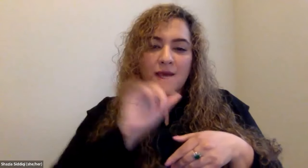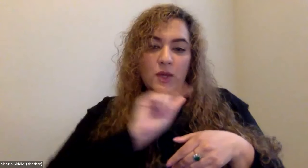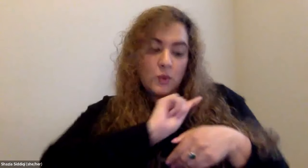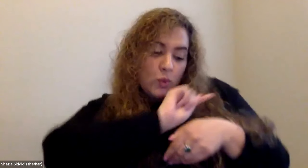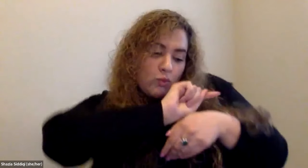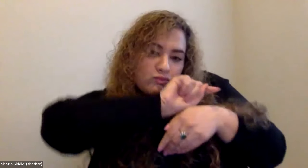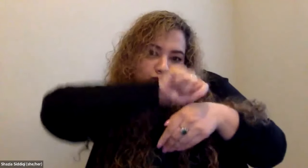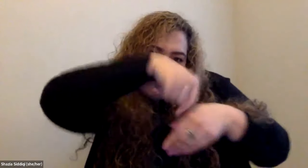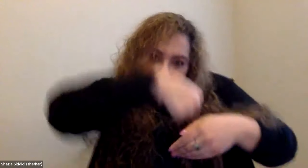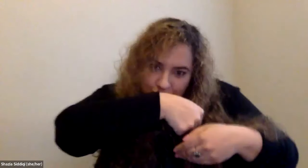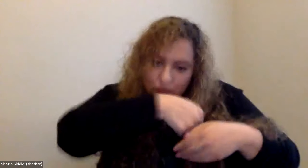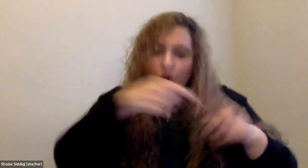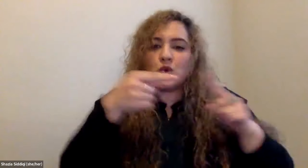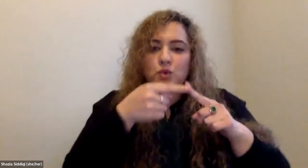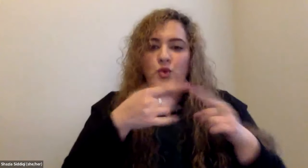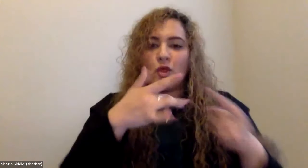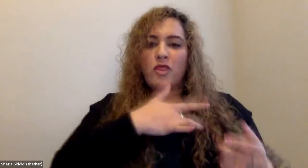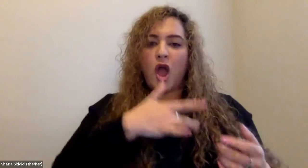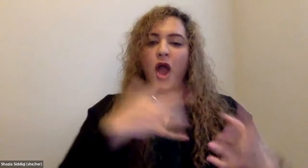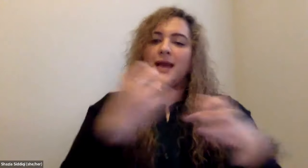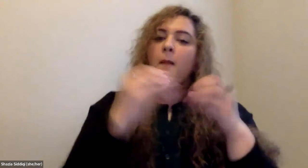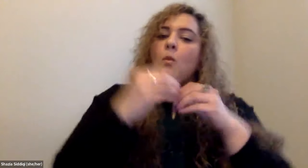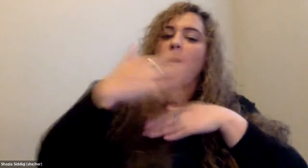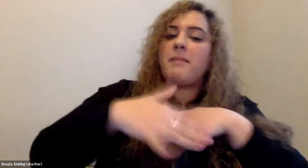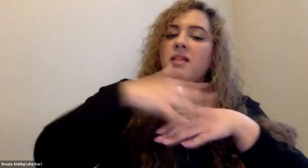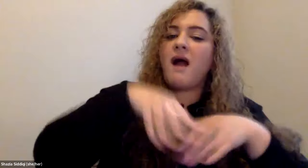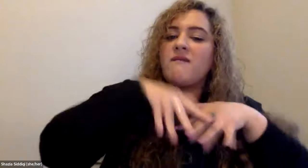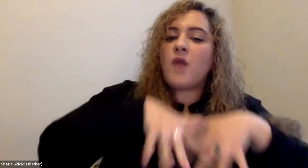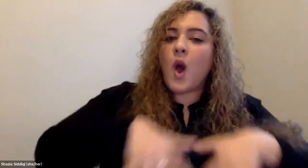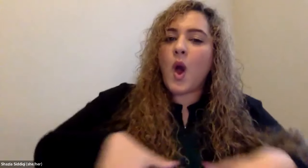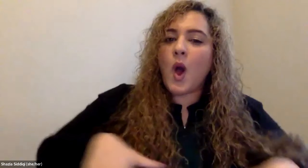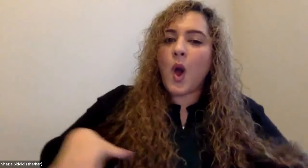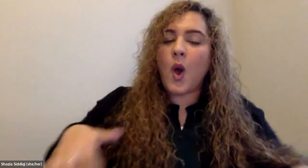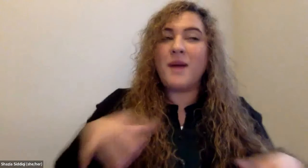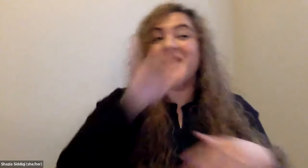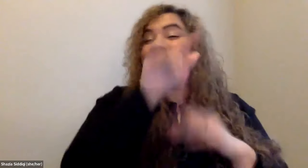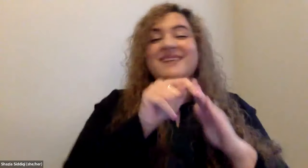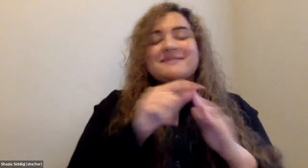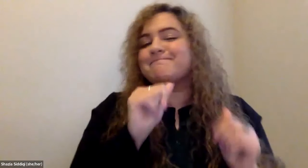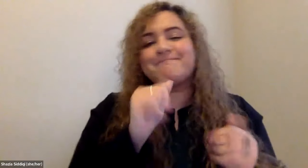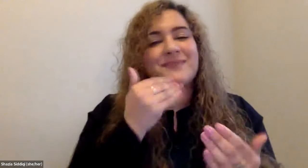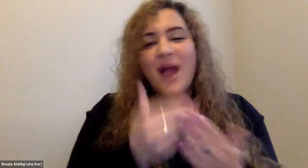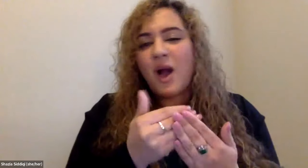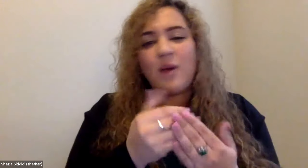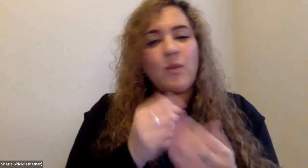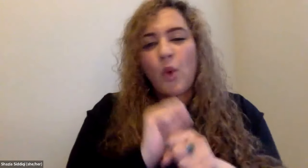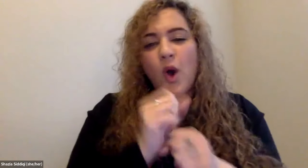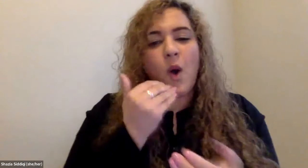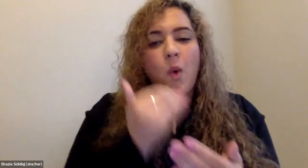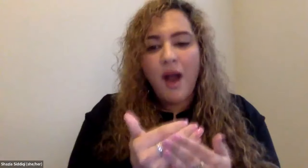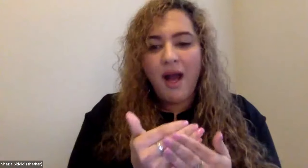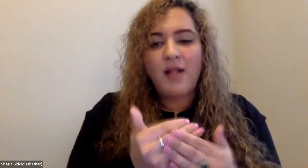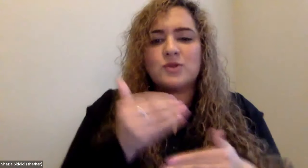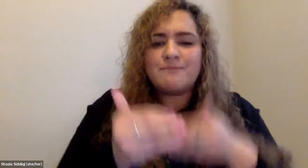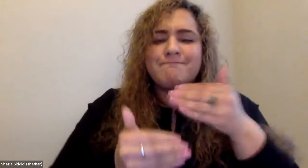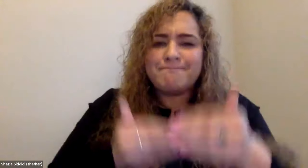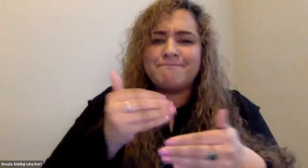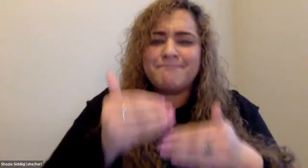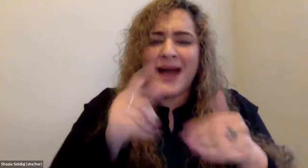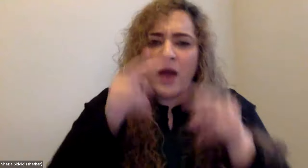Cristine Saunders: memory artery so they actually took the vein, the arteries are a to go around to help with the blood flow, but it didn't work well for him.